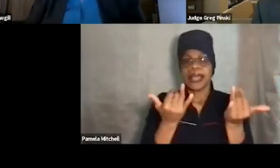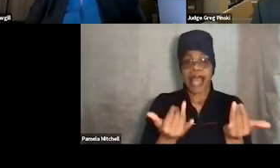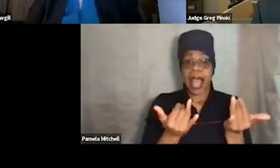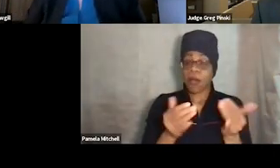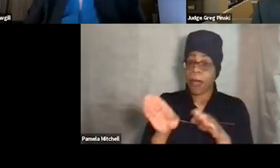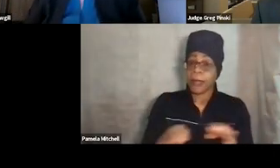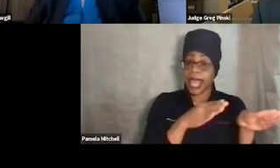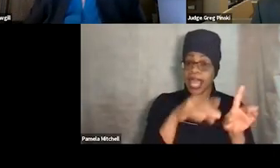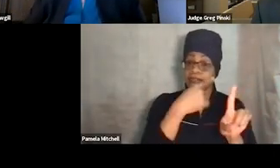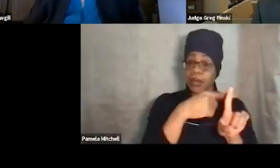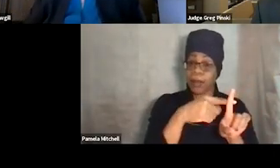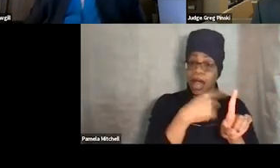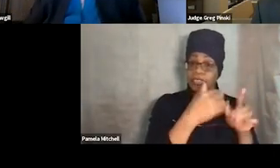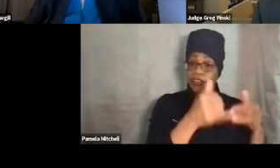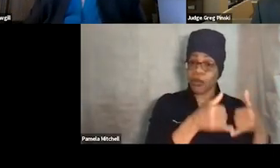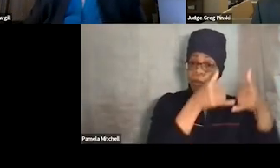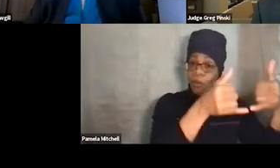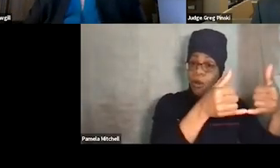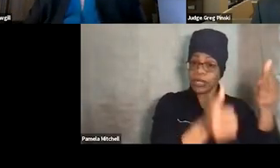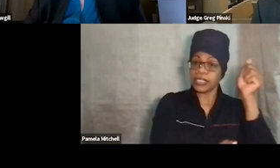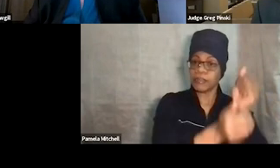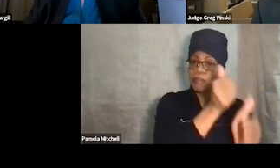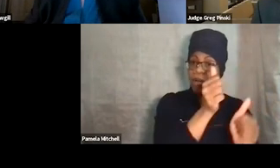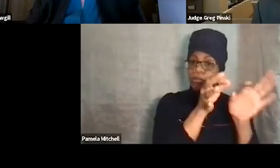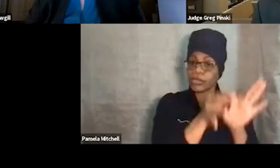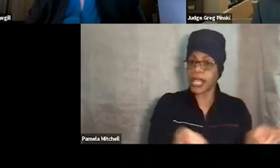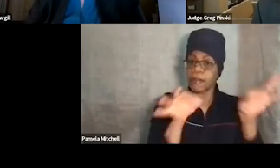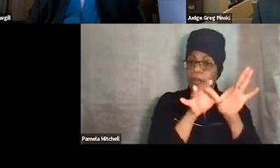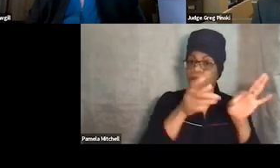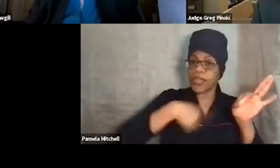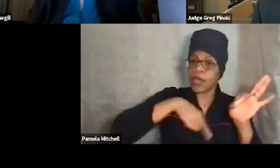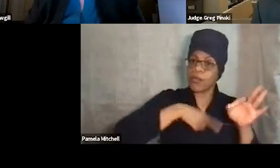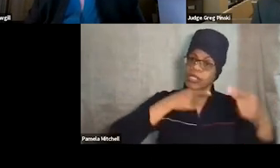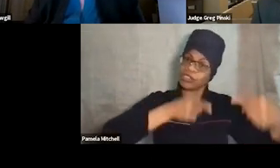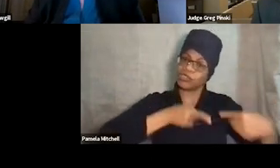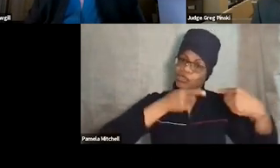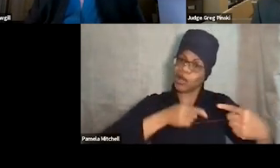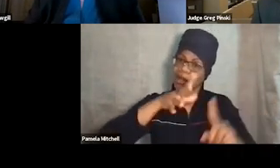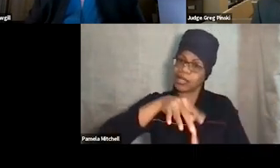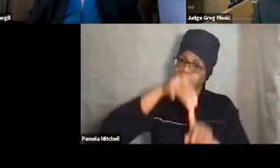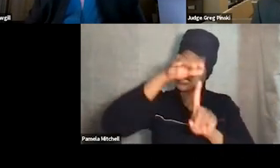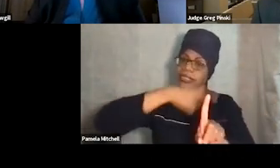So this is the one that's the most important, and this is the one sometimes we all struggle with. Especially those of us in criminal justice,